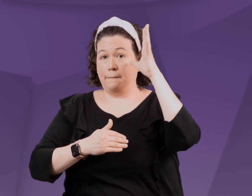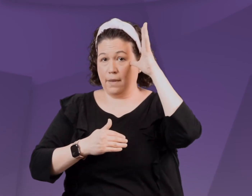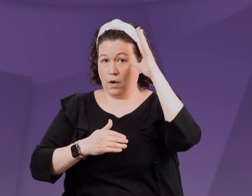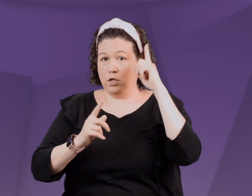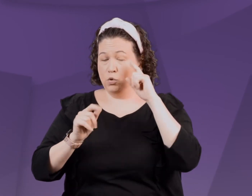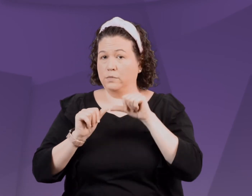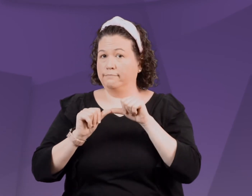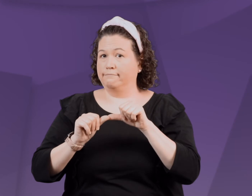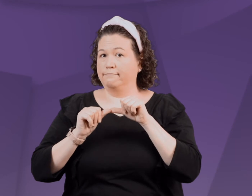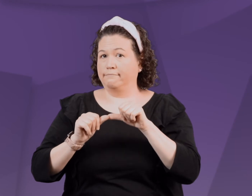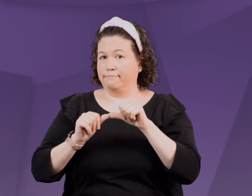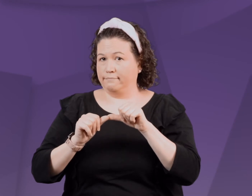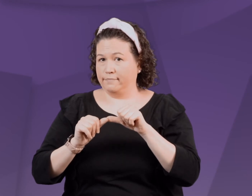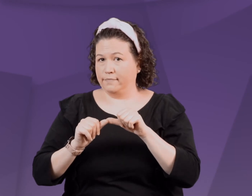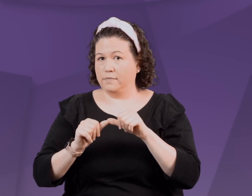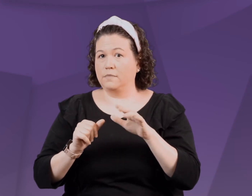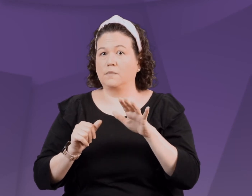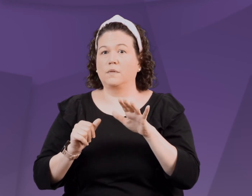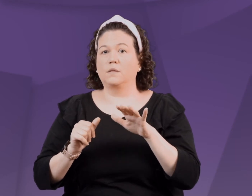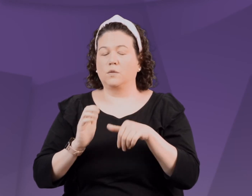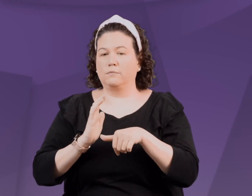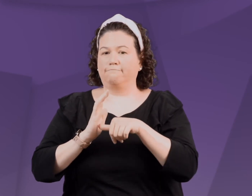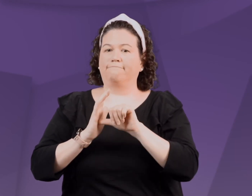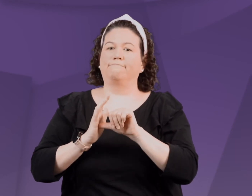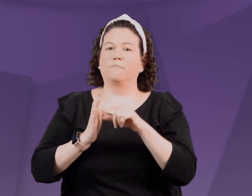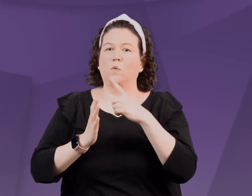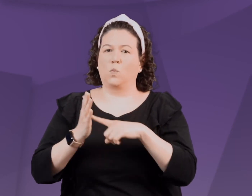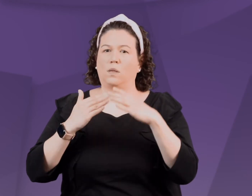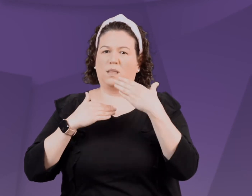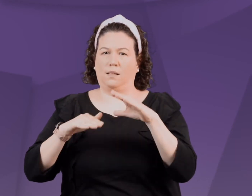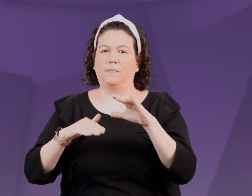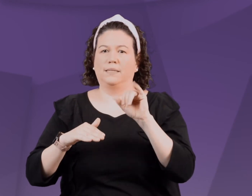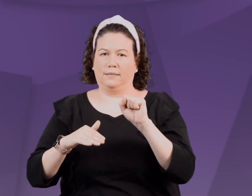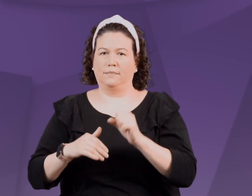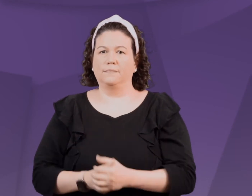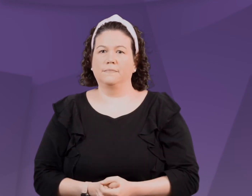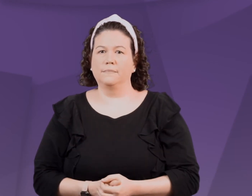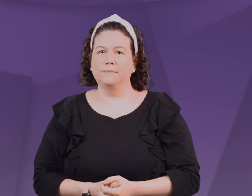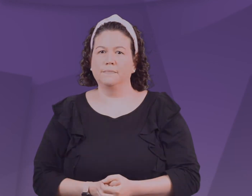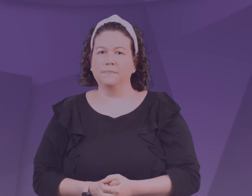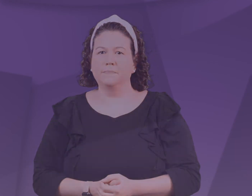However it is your job as the parent to consistently enforce the limit.